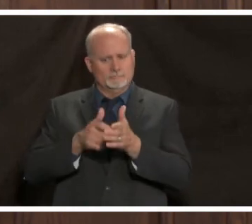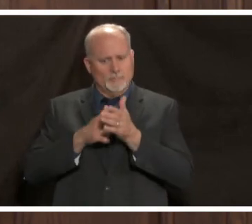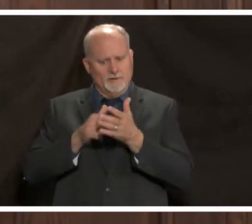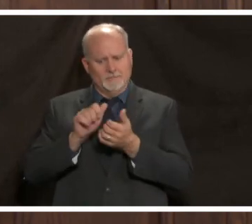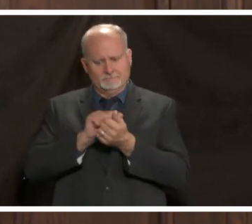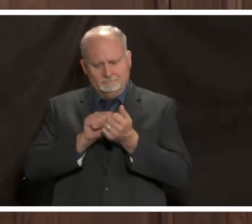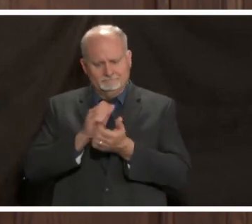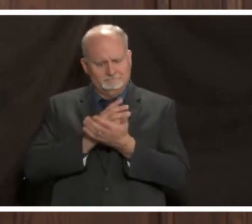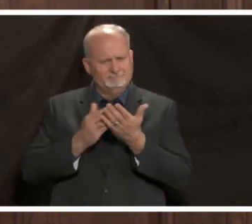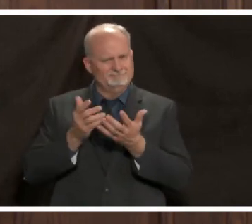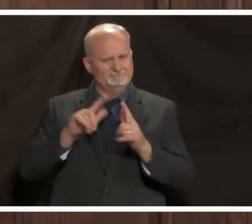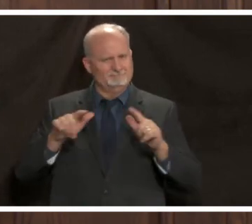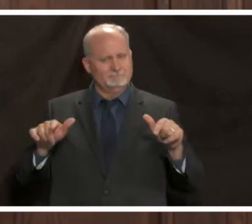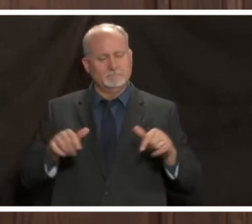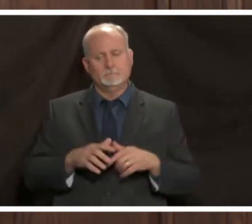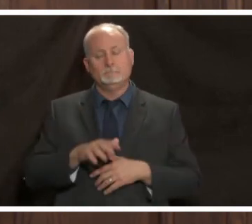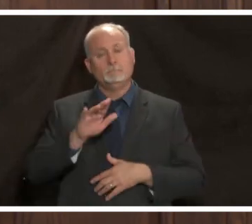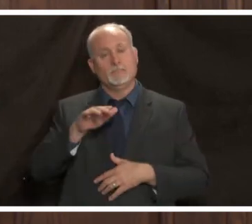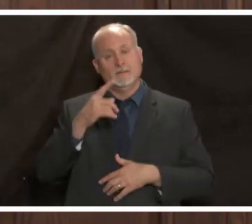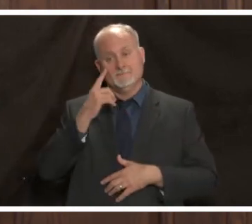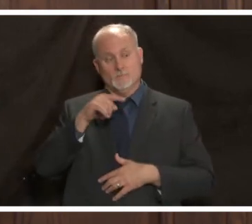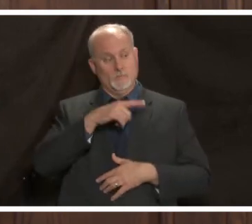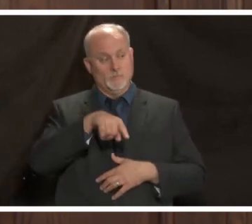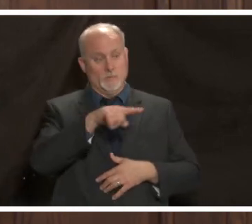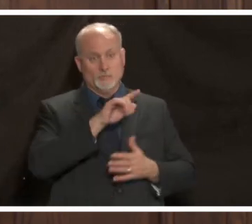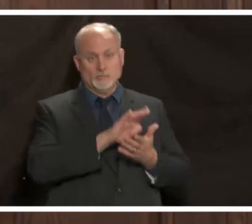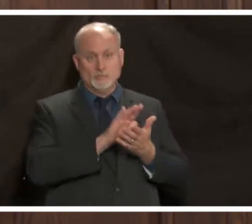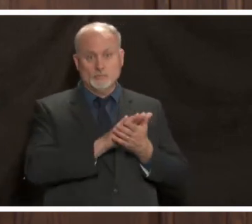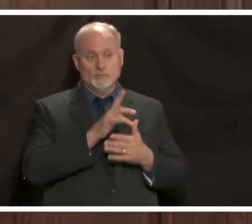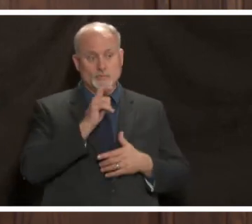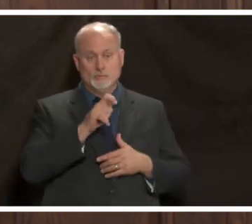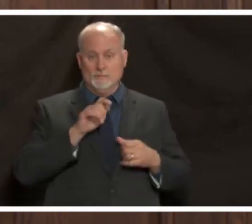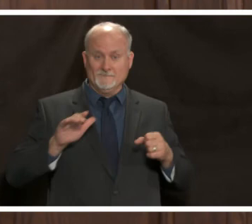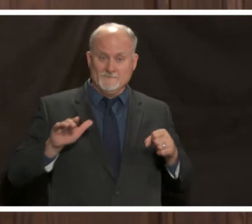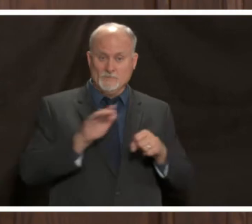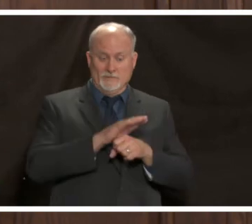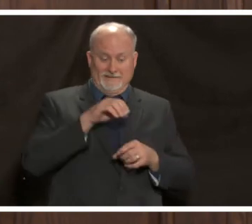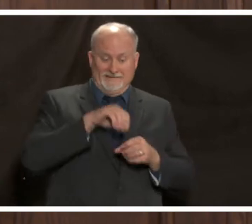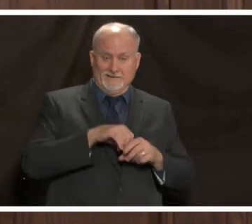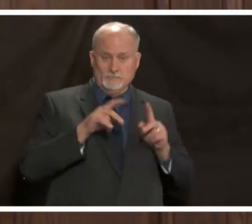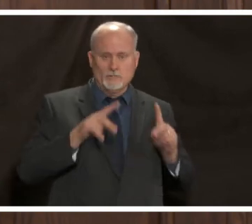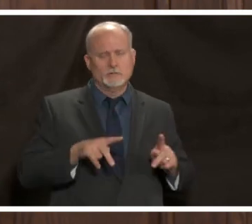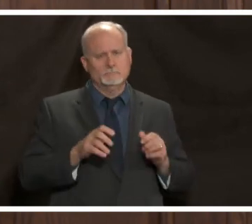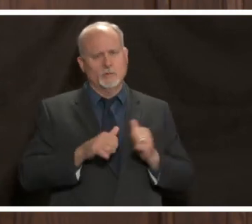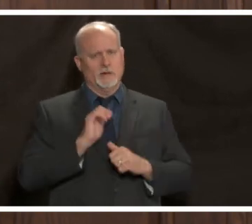now i will say for the schools that have gone full in person and that is now most of our schools